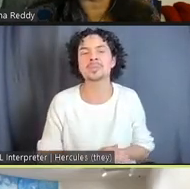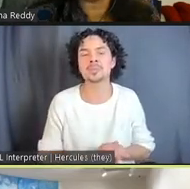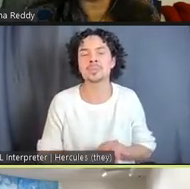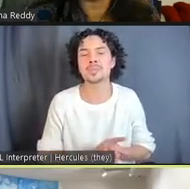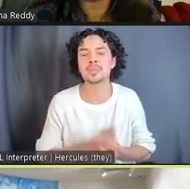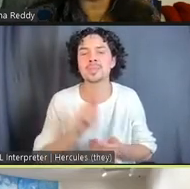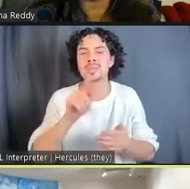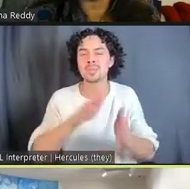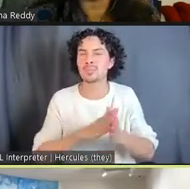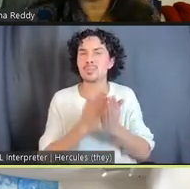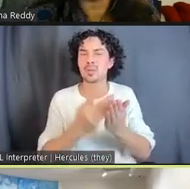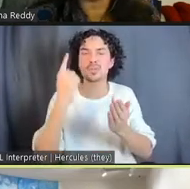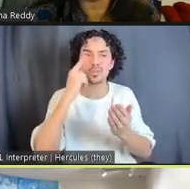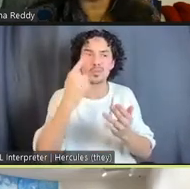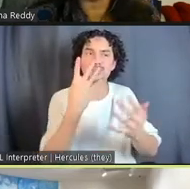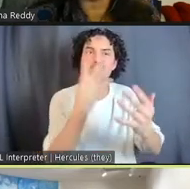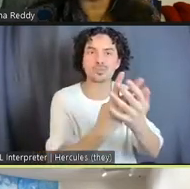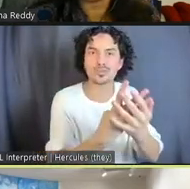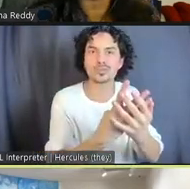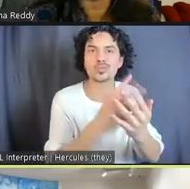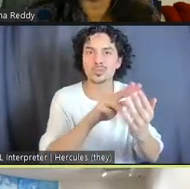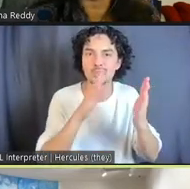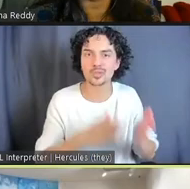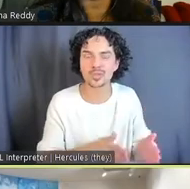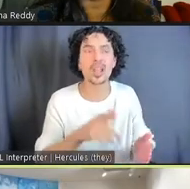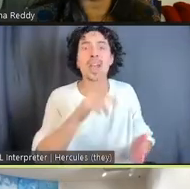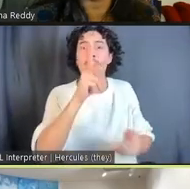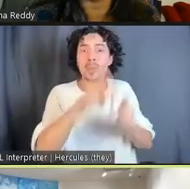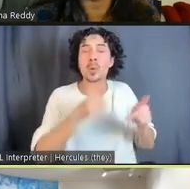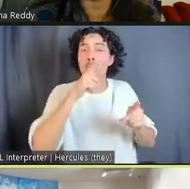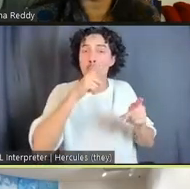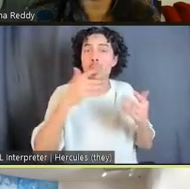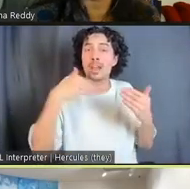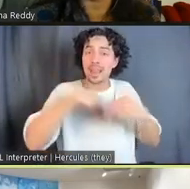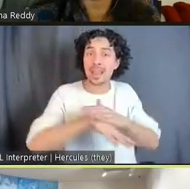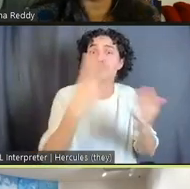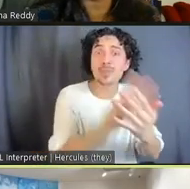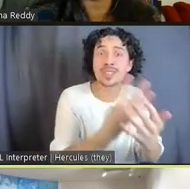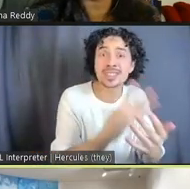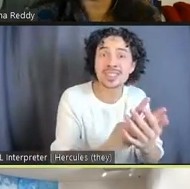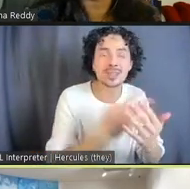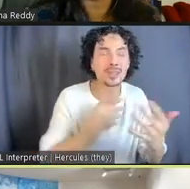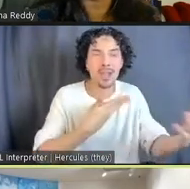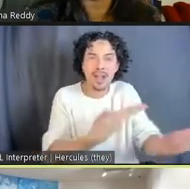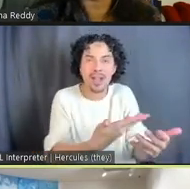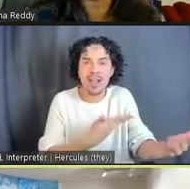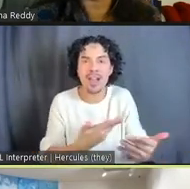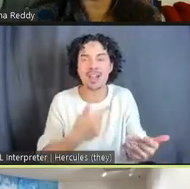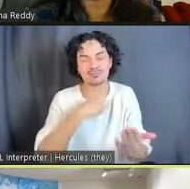So, my very first readers were imprisoned people who were writing me before it had been released to the general audience.